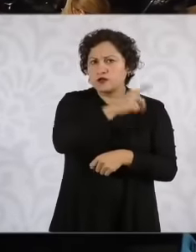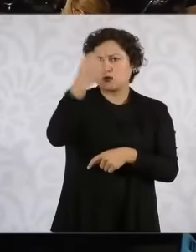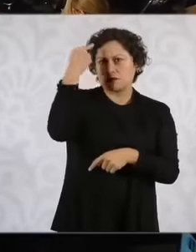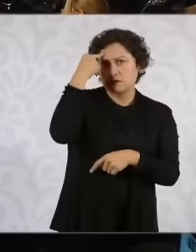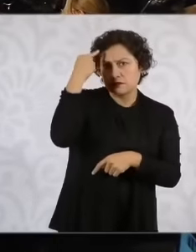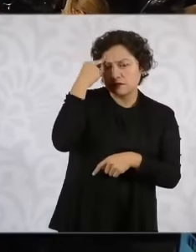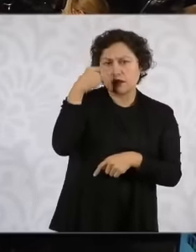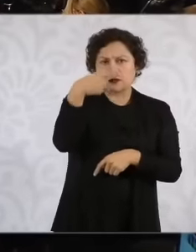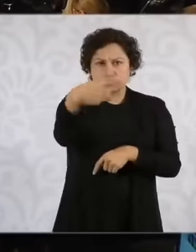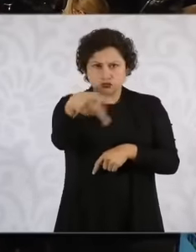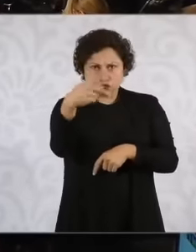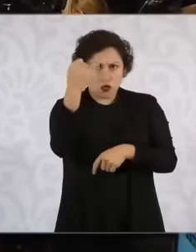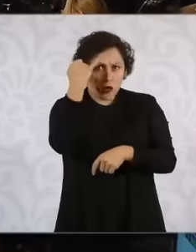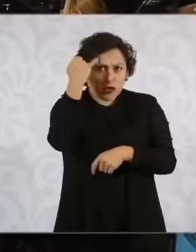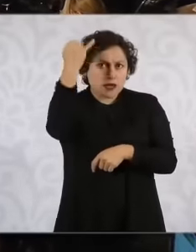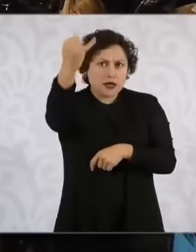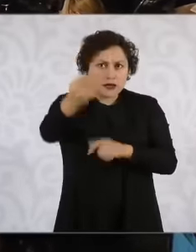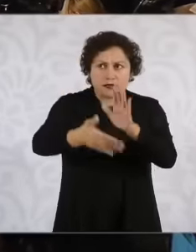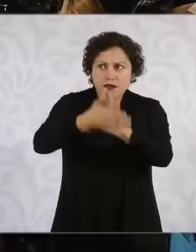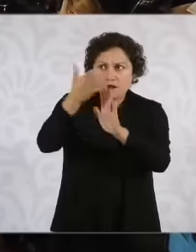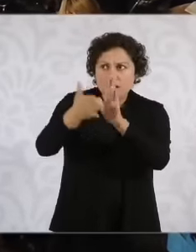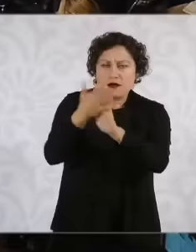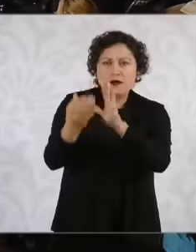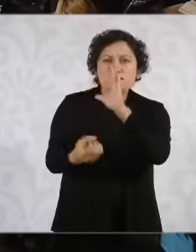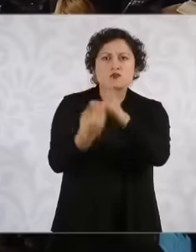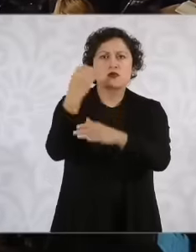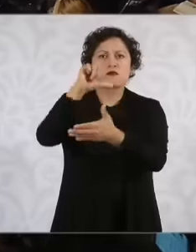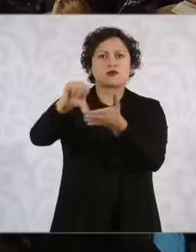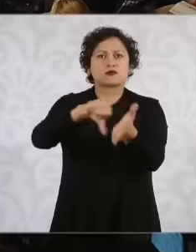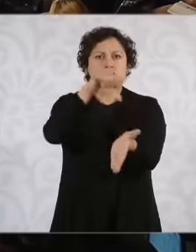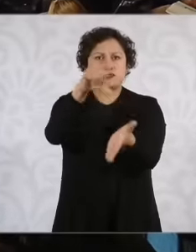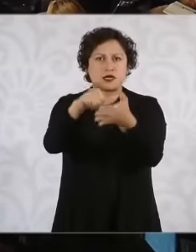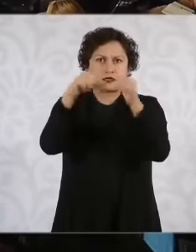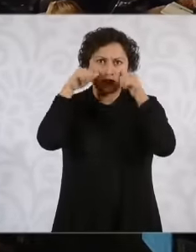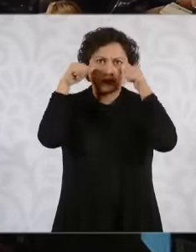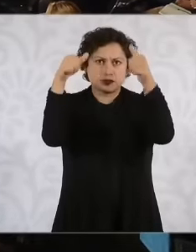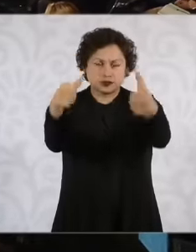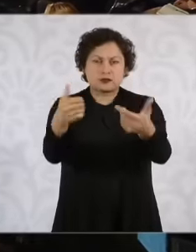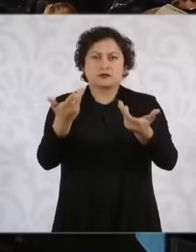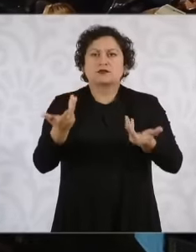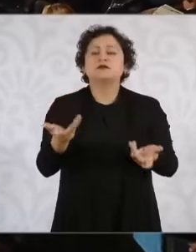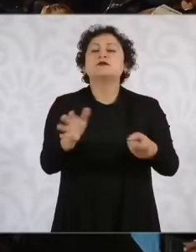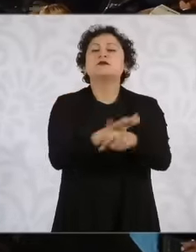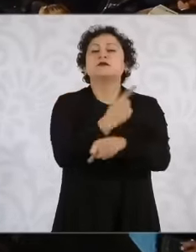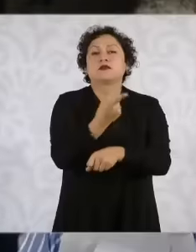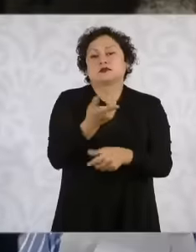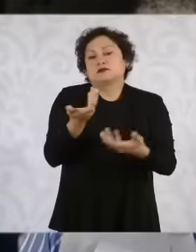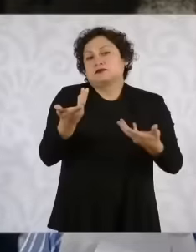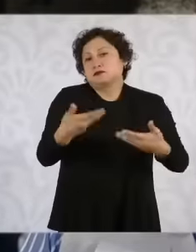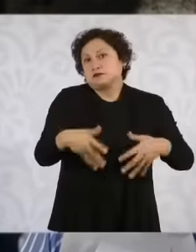because until now the health sector eh Well at least in Sonora it is very, very overwhelmed,